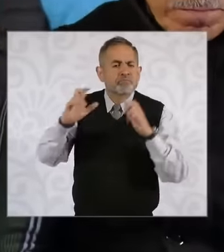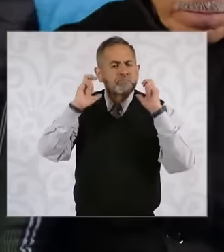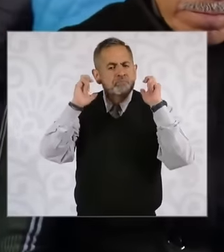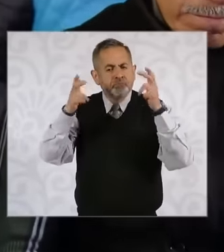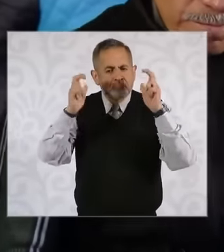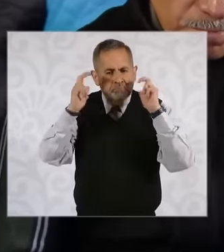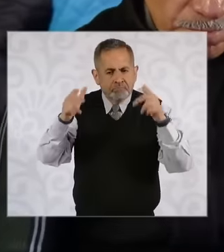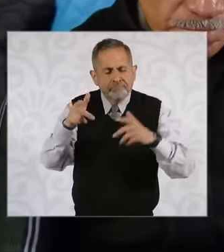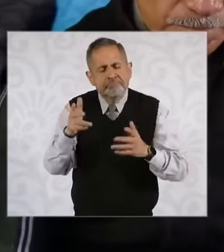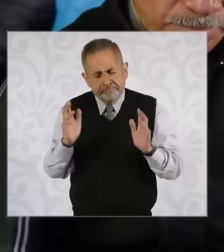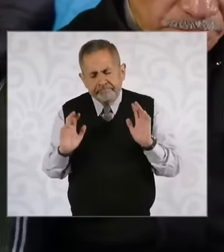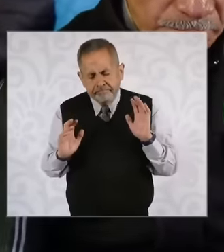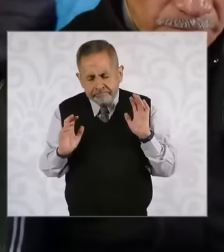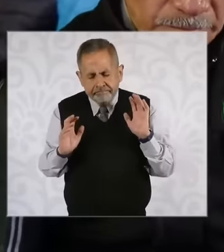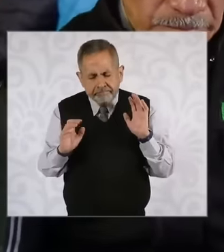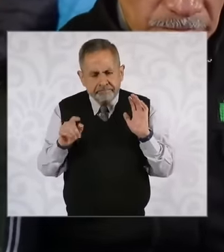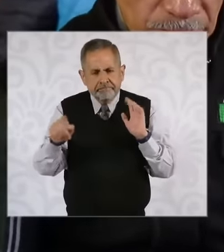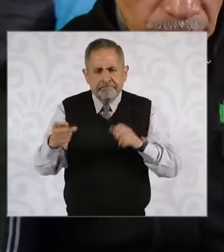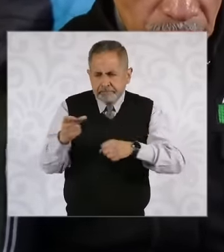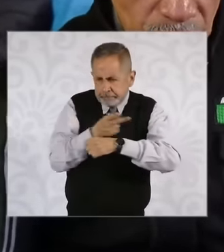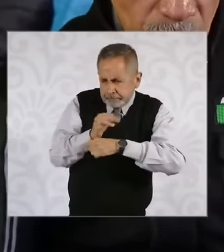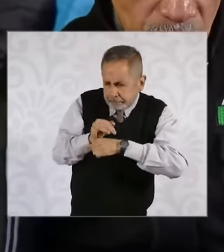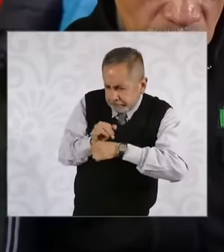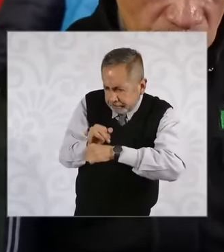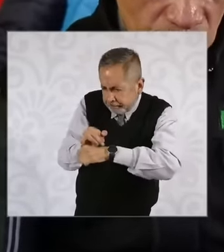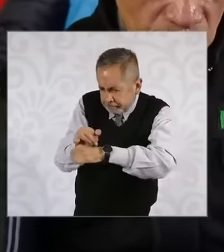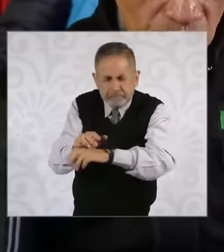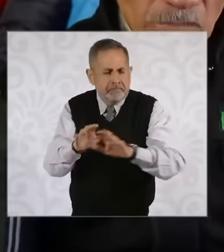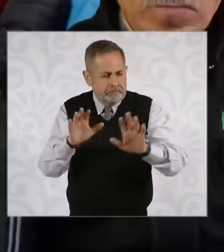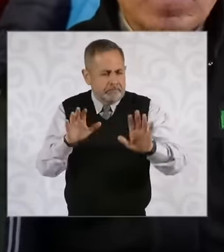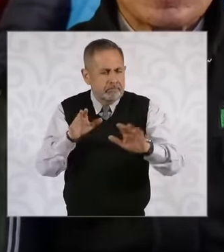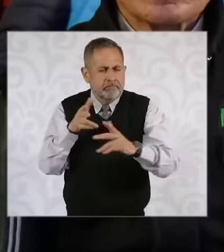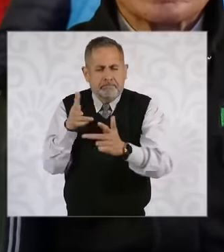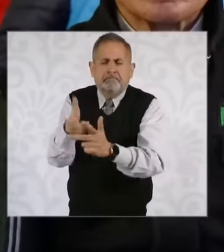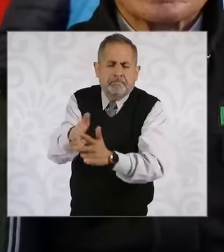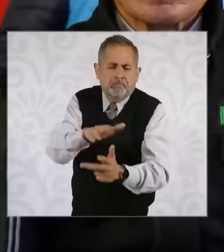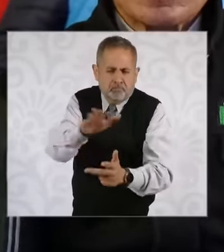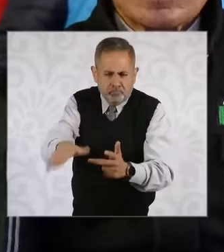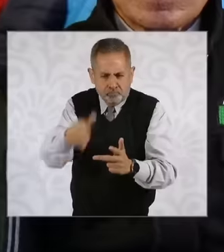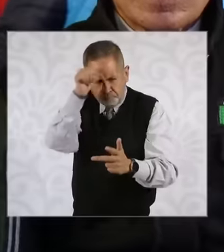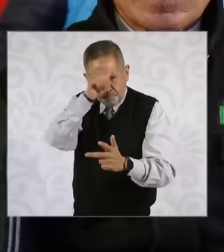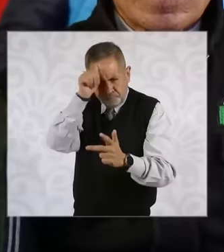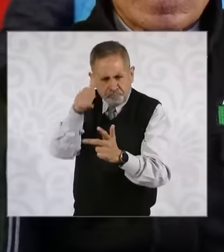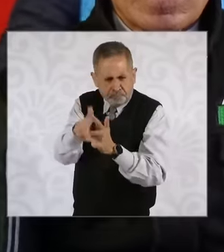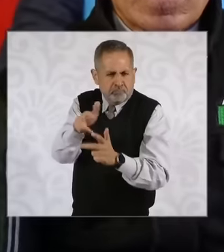afield while the investigations into the murder of the priest are carried out what is going to happen